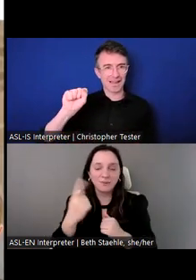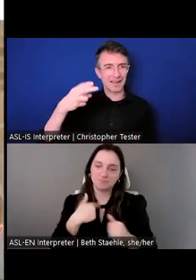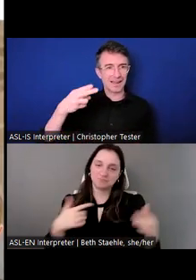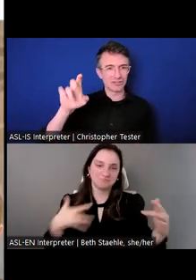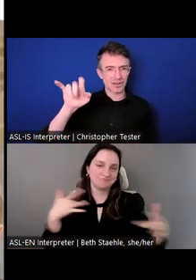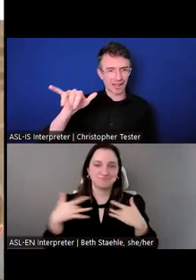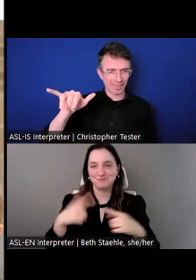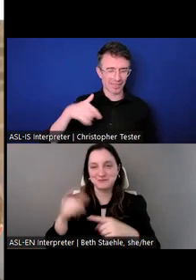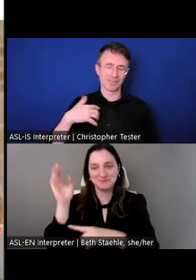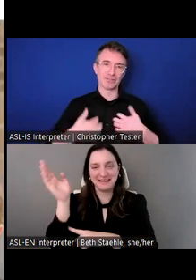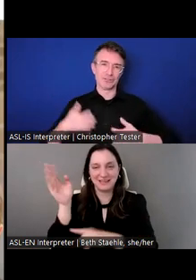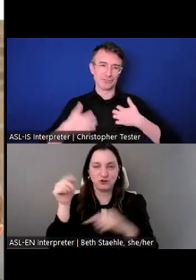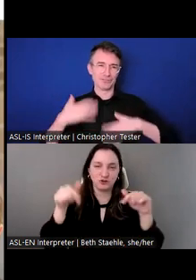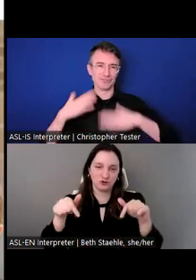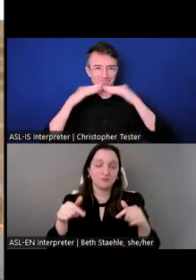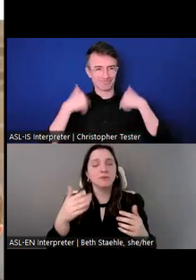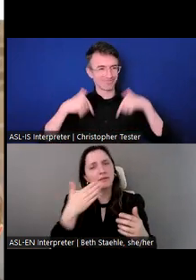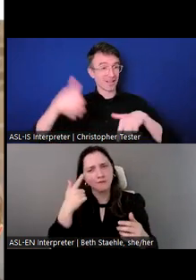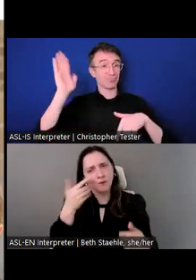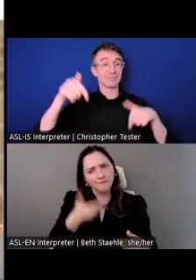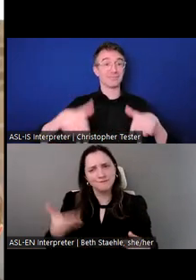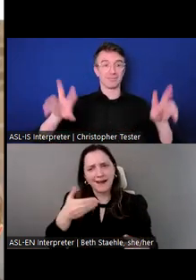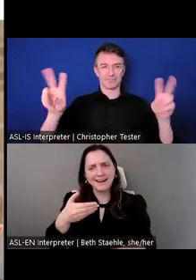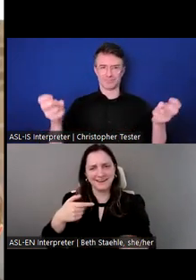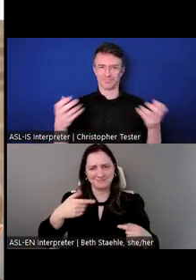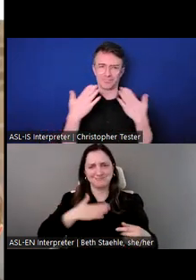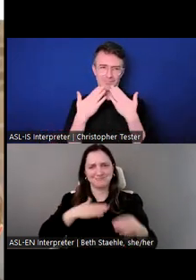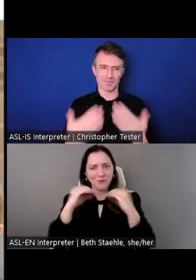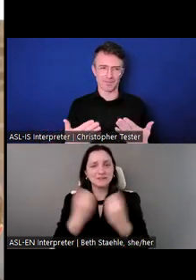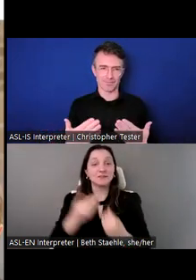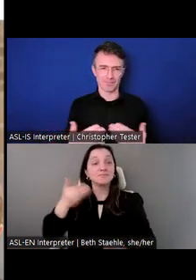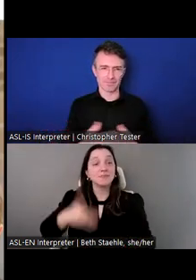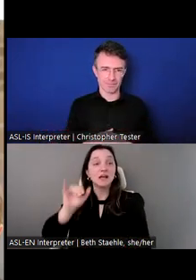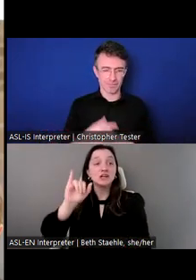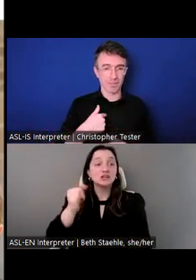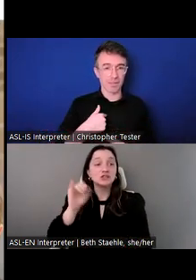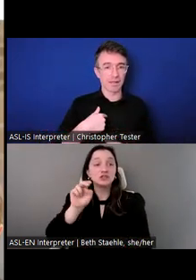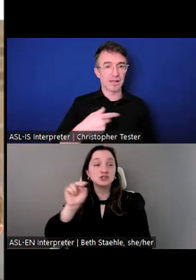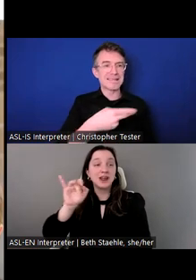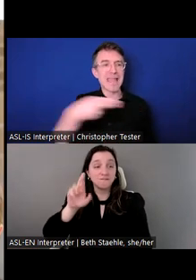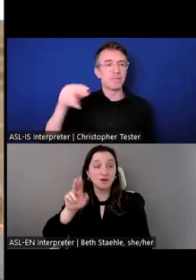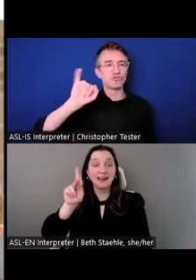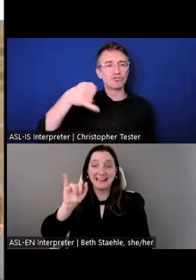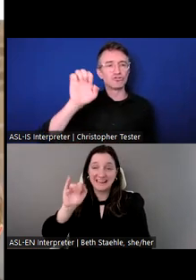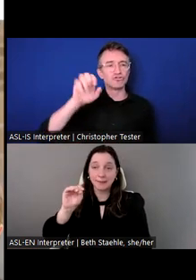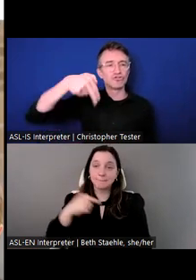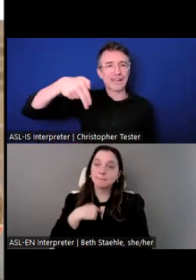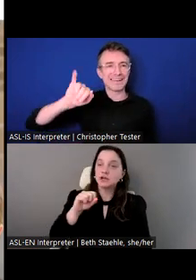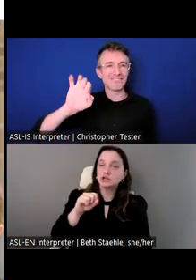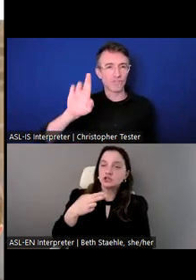Thank you so much for inviting us. My name is Jennifer Kim. I use she/her pronouns.